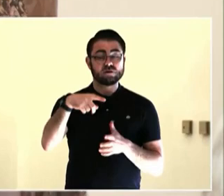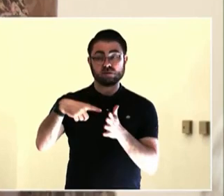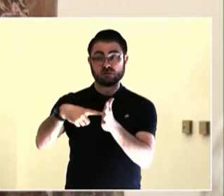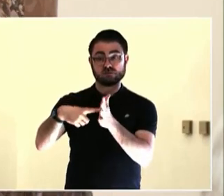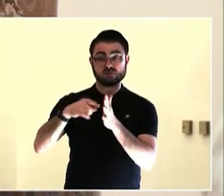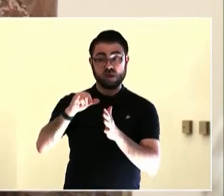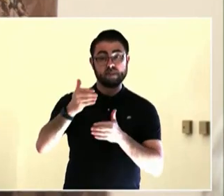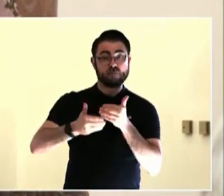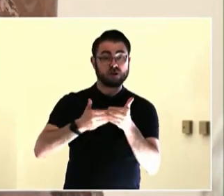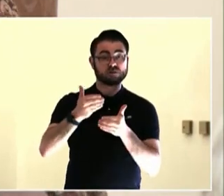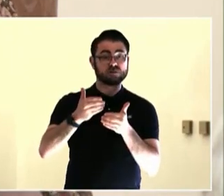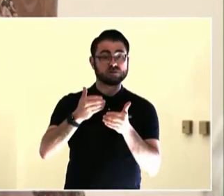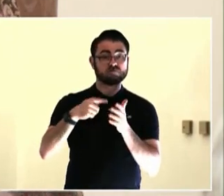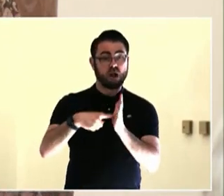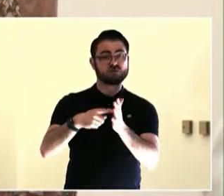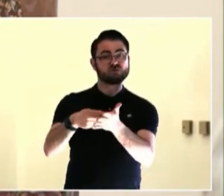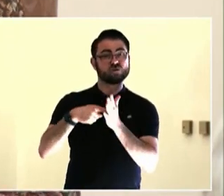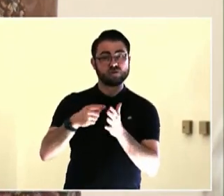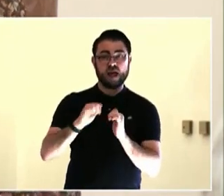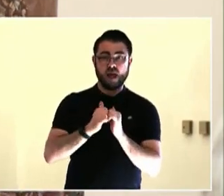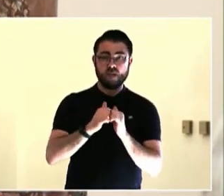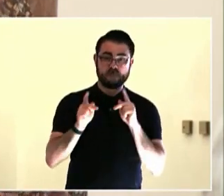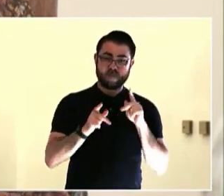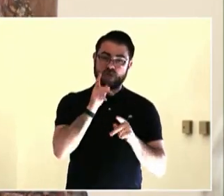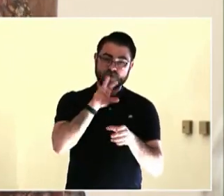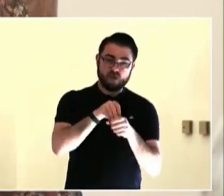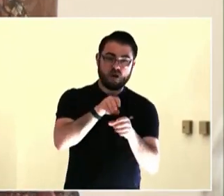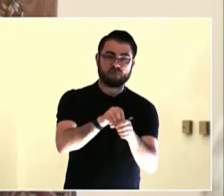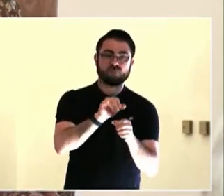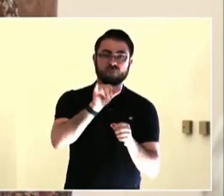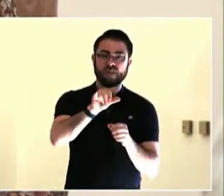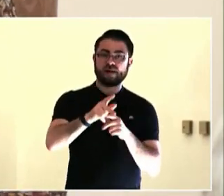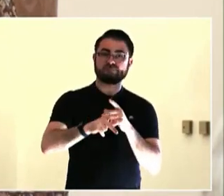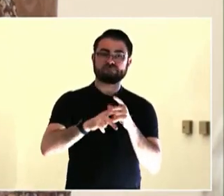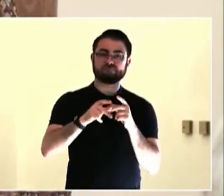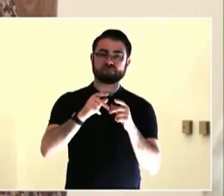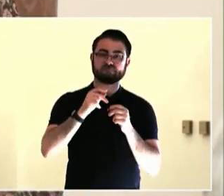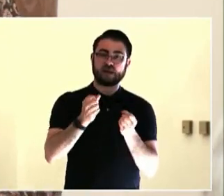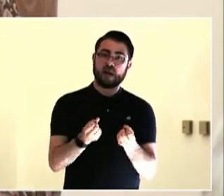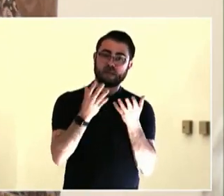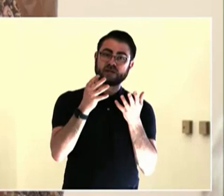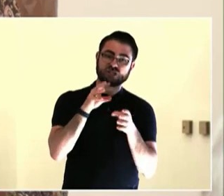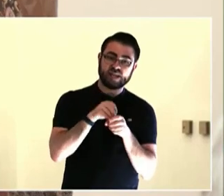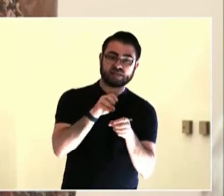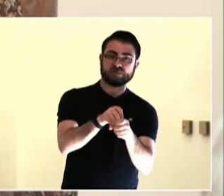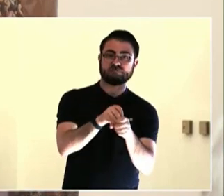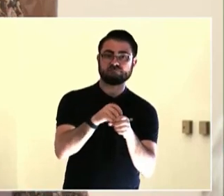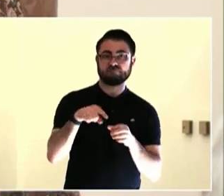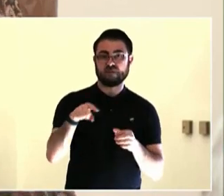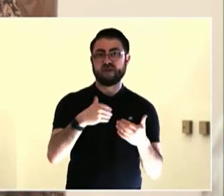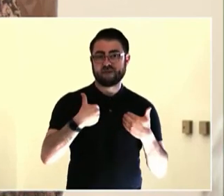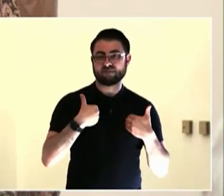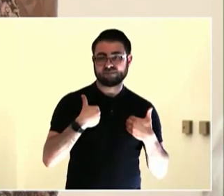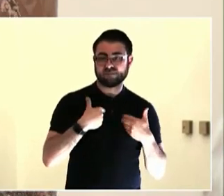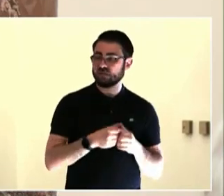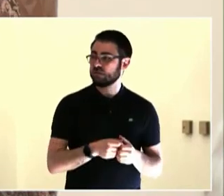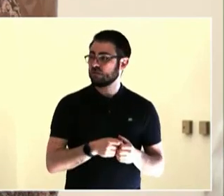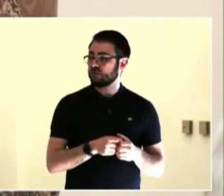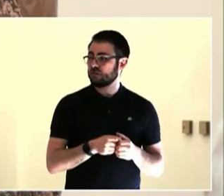at the office saying, we need alternative shelters. You can't build yourself out of